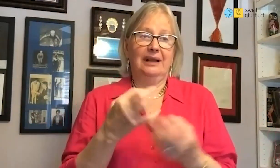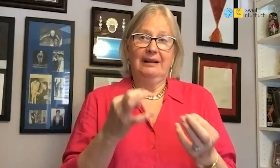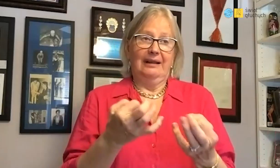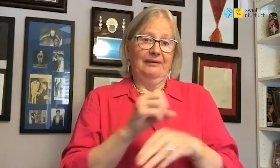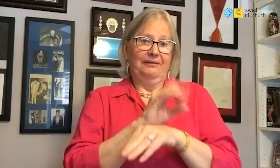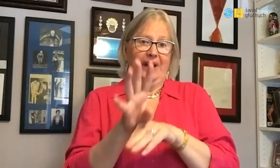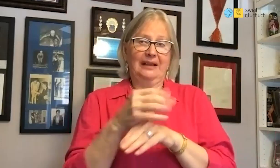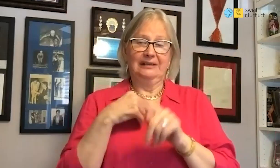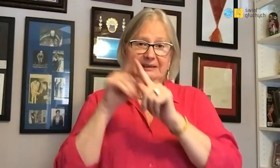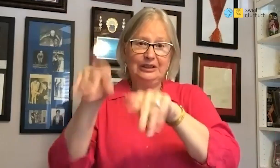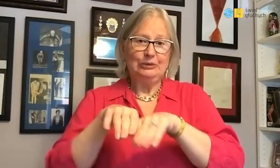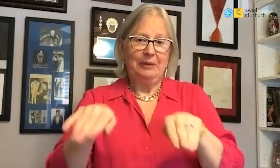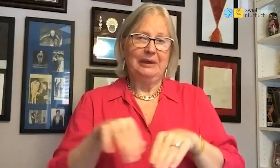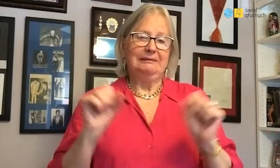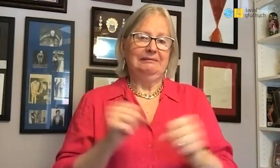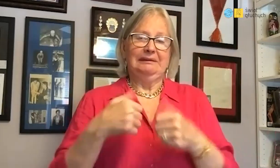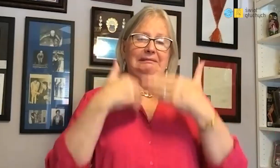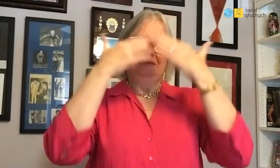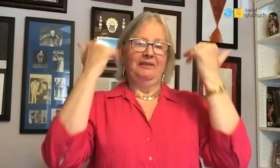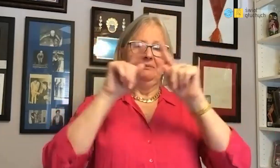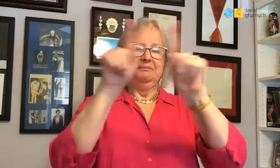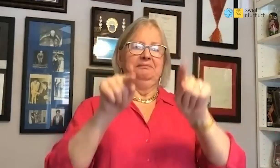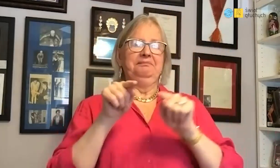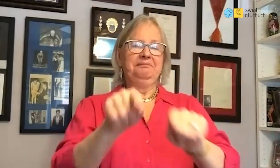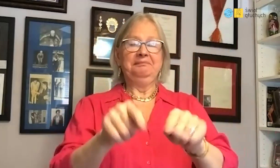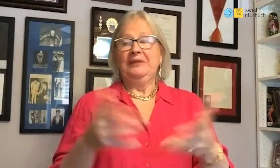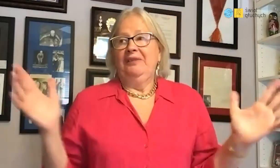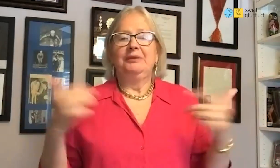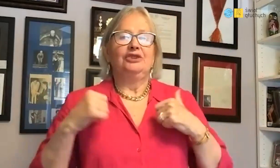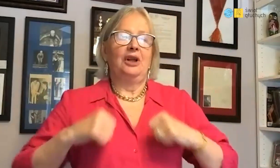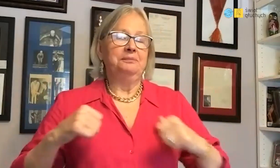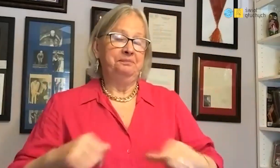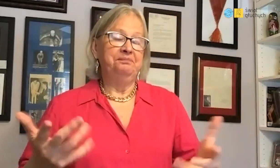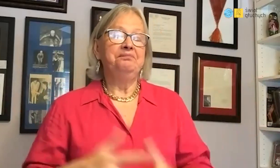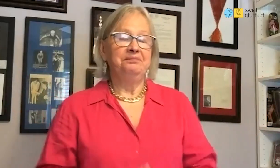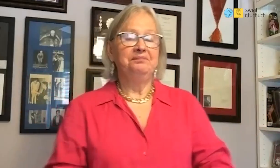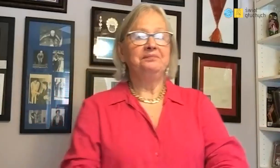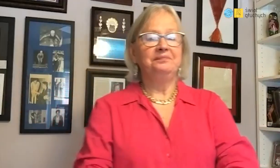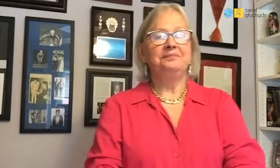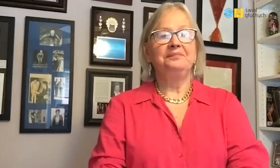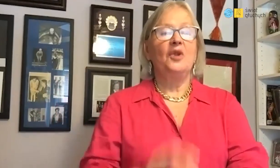There is currently a pandemic and I am waiting on guidelines for swimming in the sea.